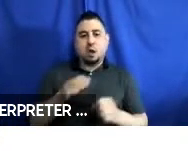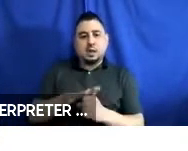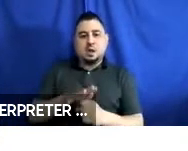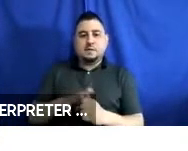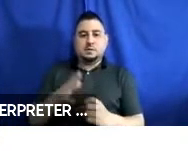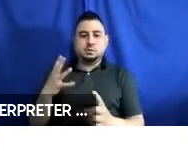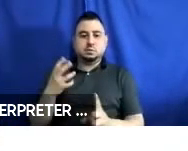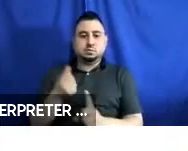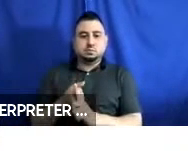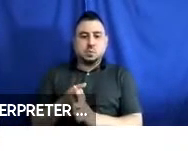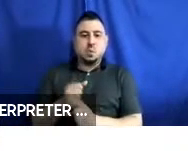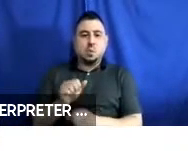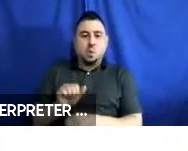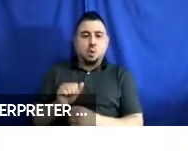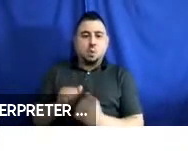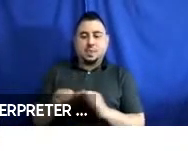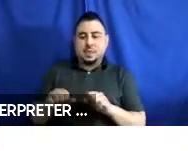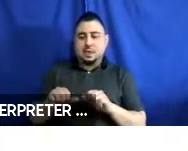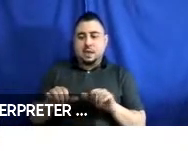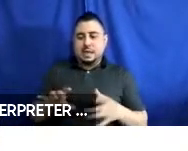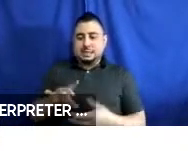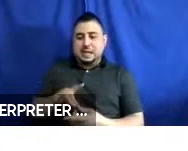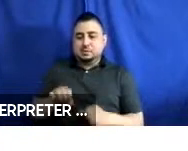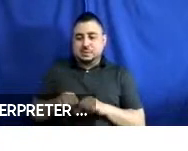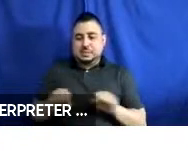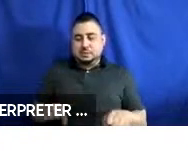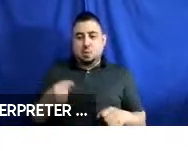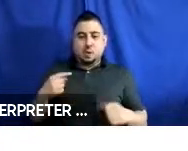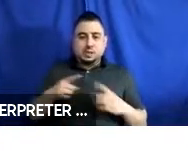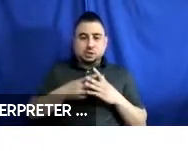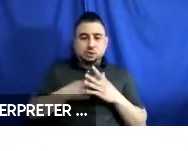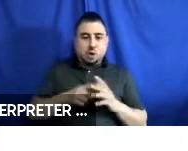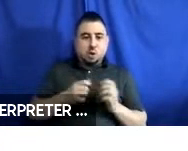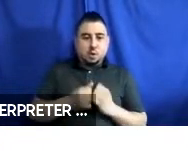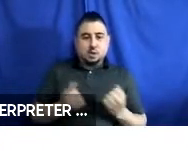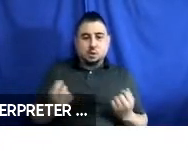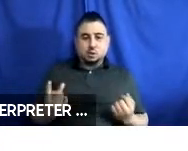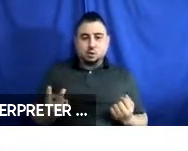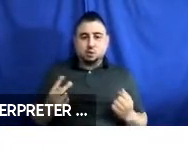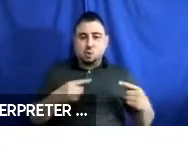to work with the attachment system. So, we started with two wheelchairs of different